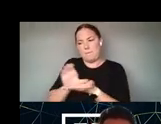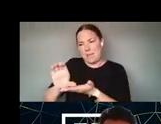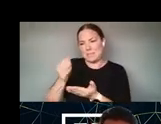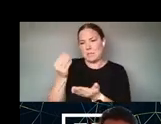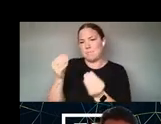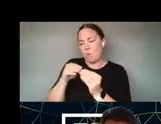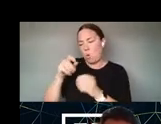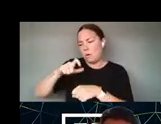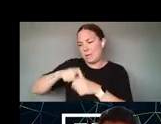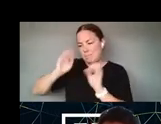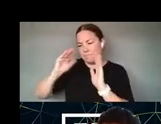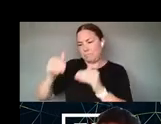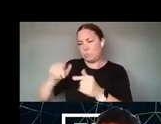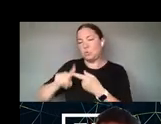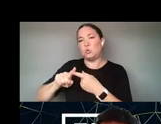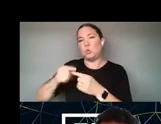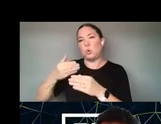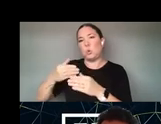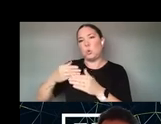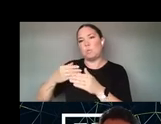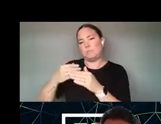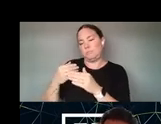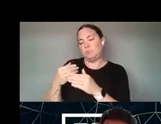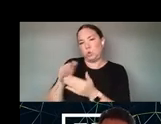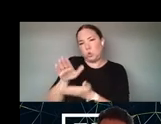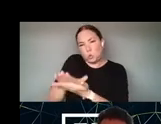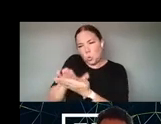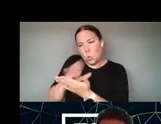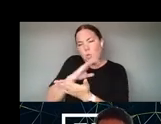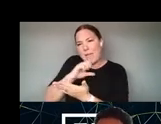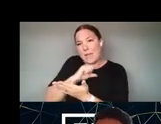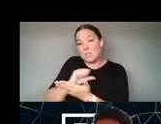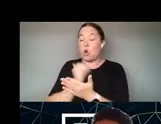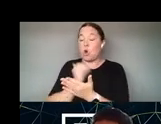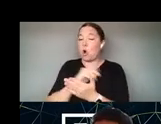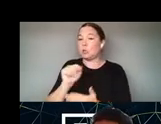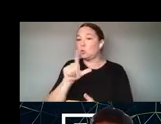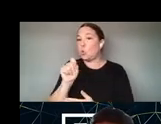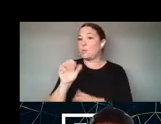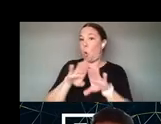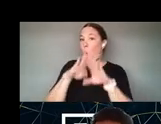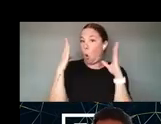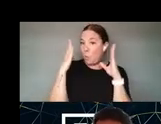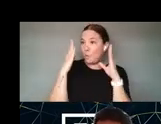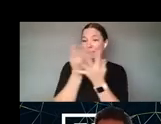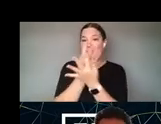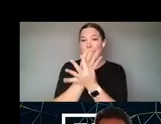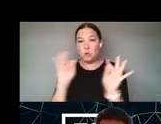TOOLS ARE OPEN SOURCE AND FREE THEY WORK REALLY WELL IN THIS SORT OF GROWING COMPUTER SCIENCE